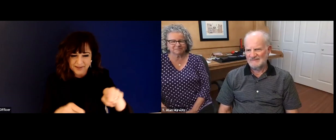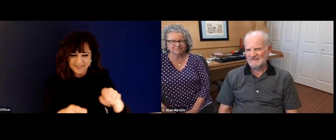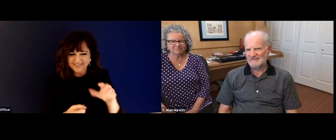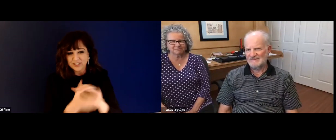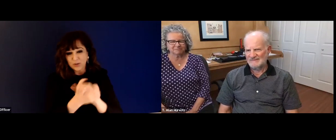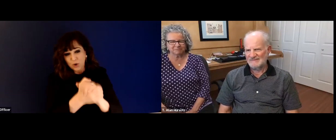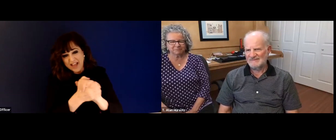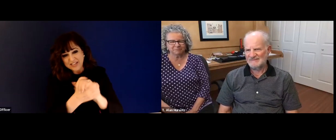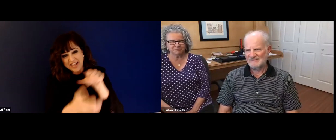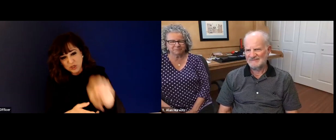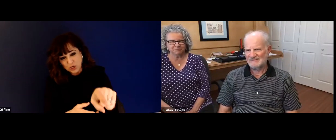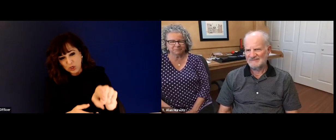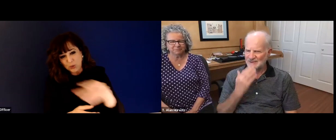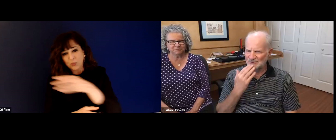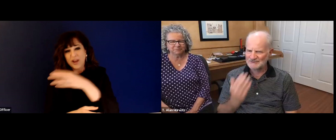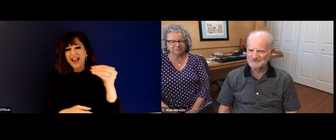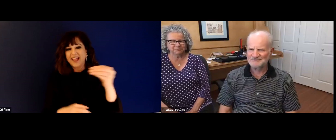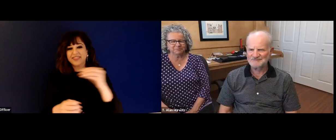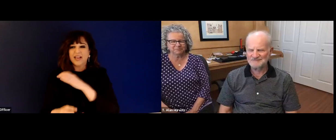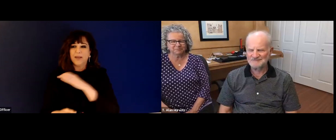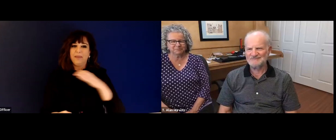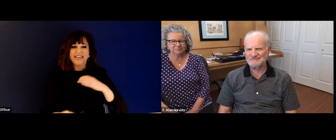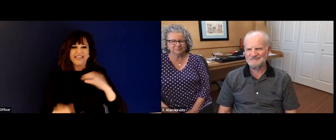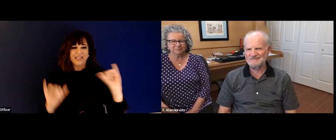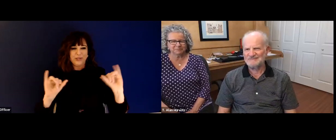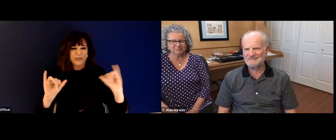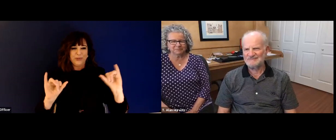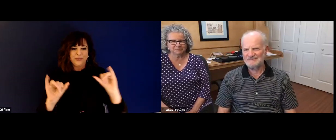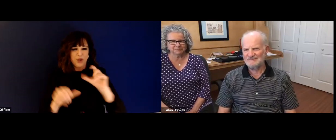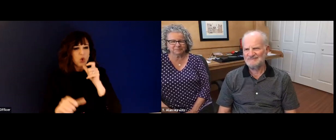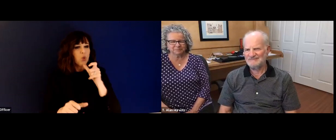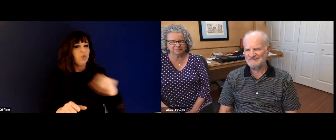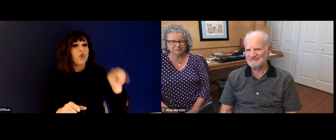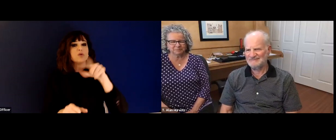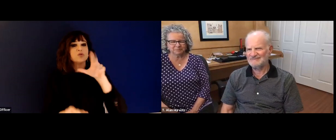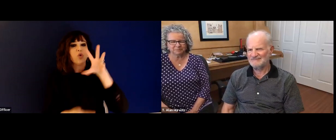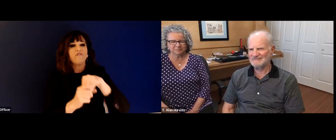credit is due, you really do believe in a true team. And you